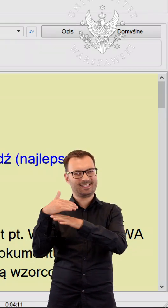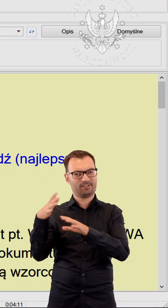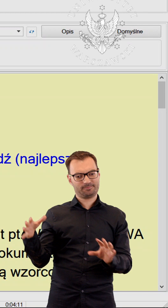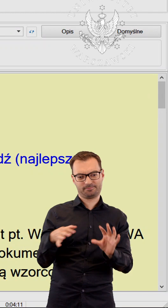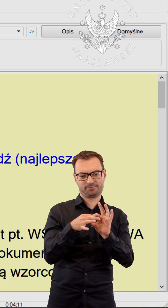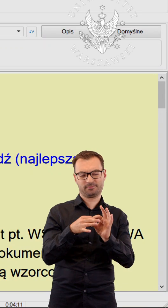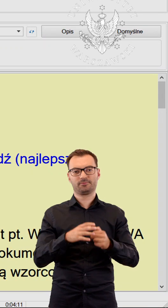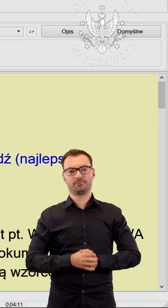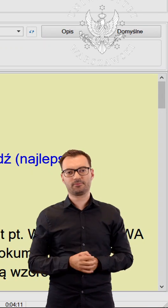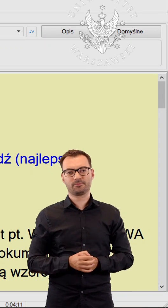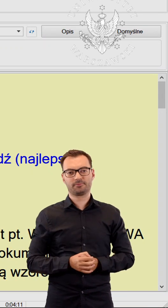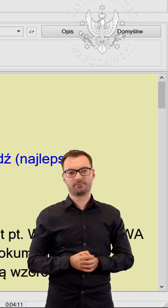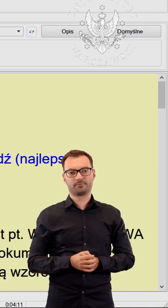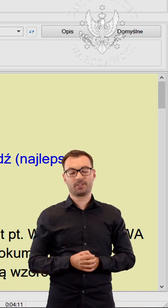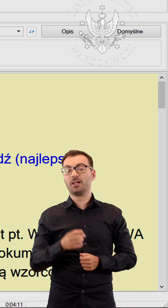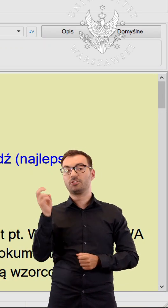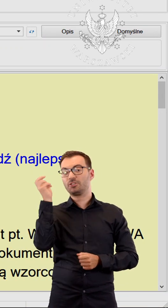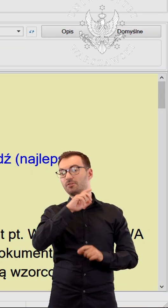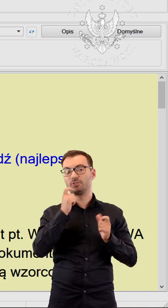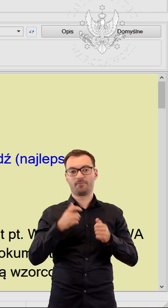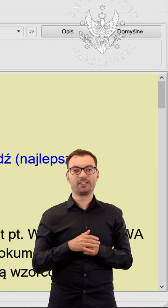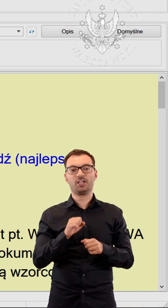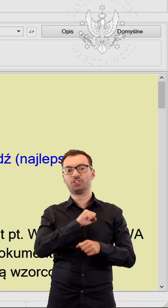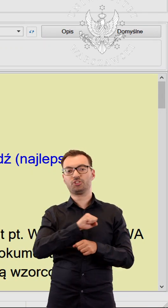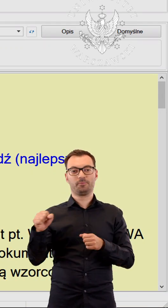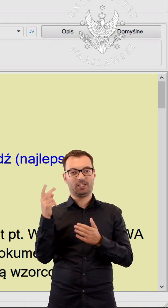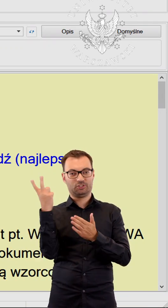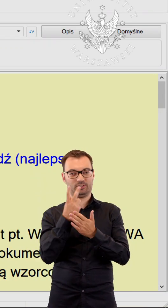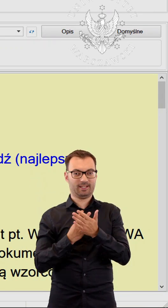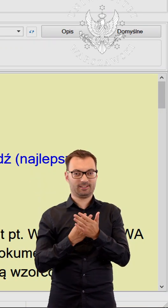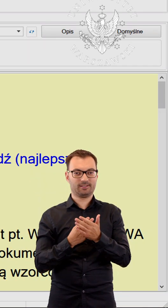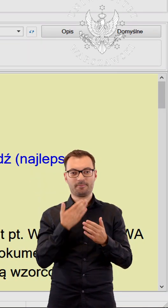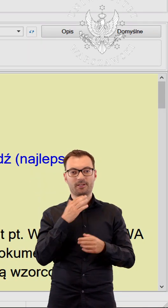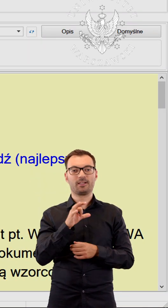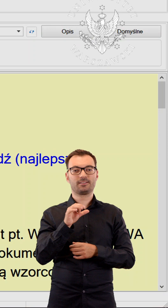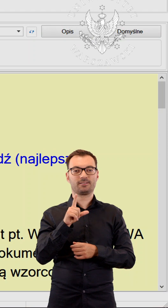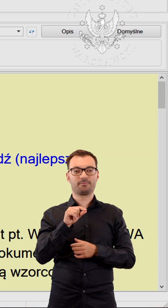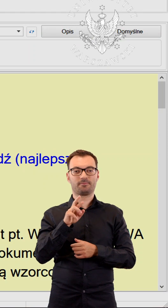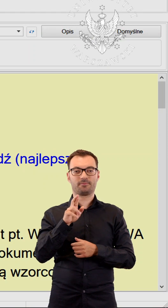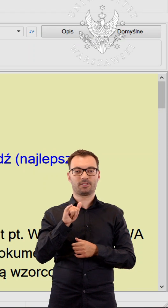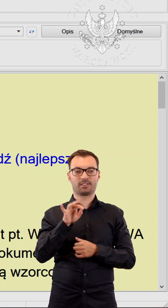An interesting option is also fast reading with the Spritz reader,